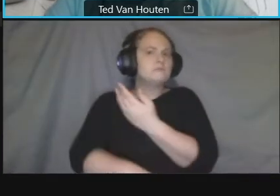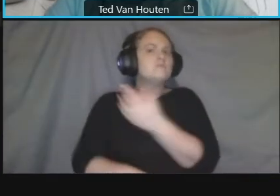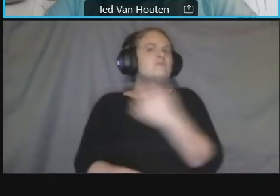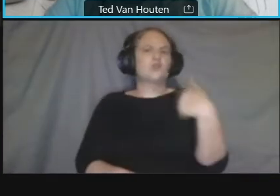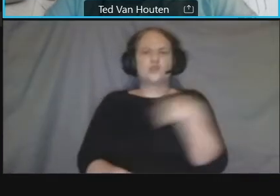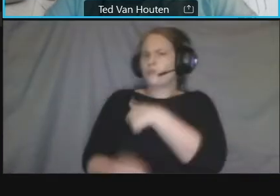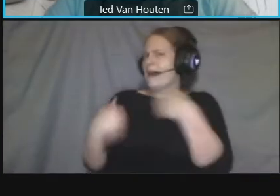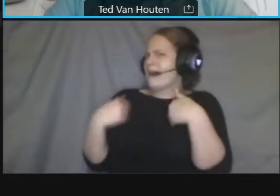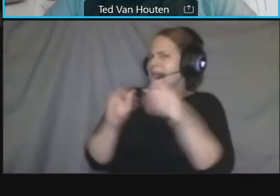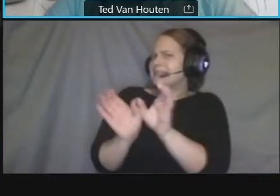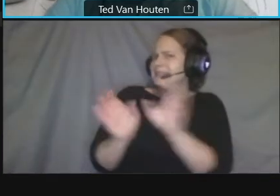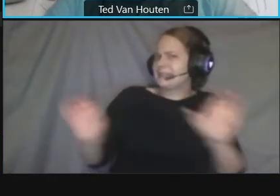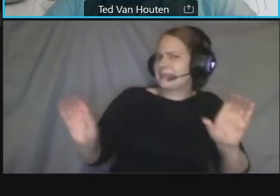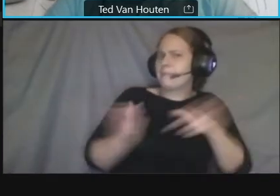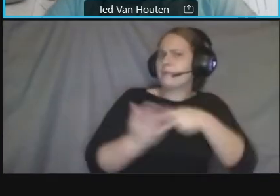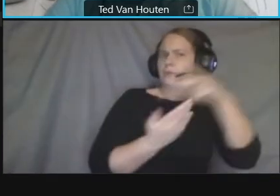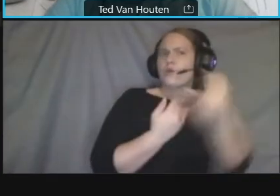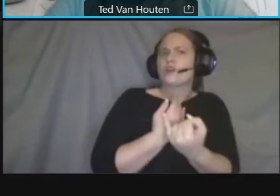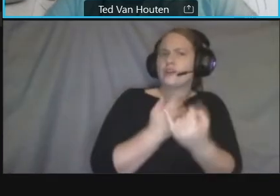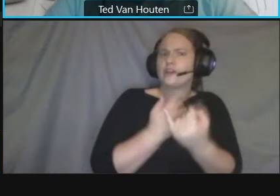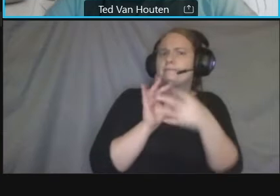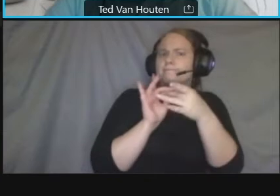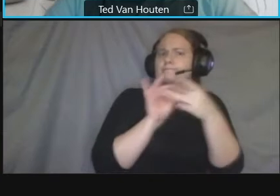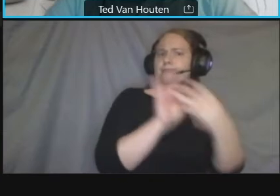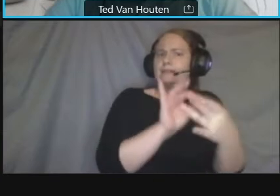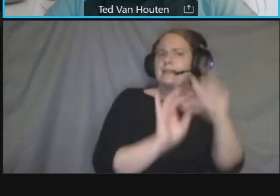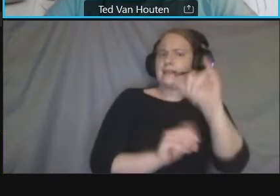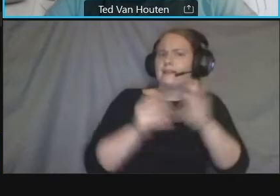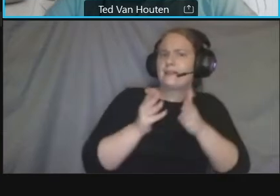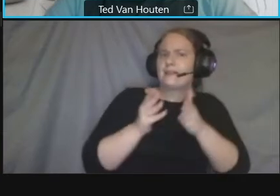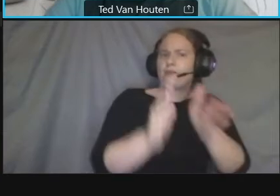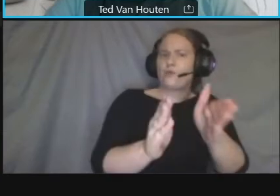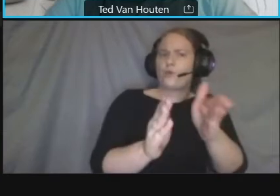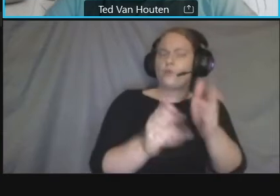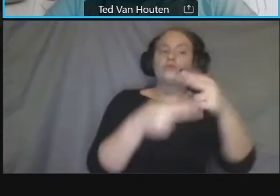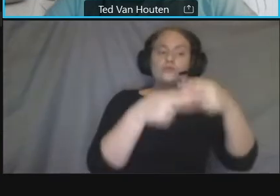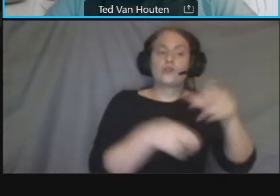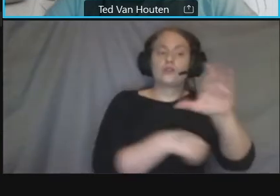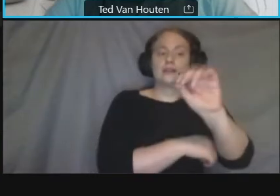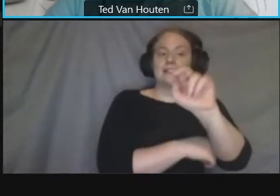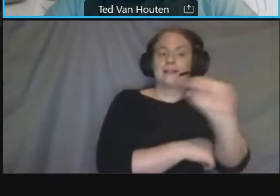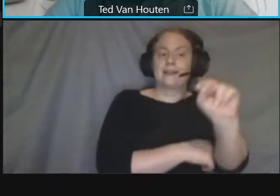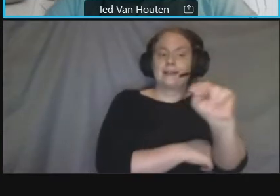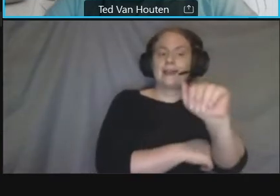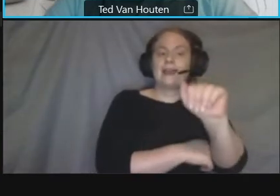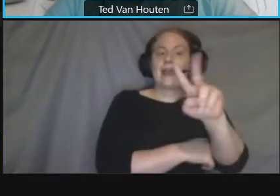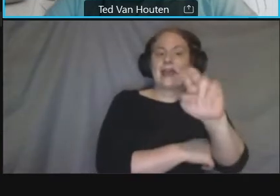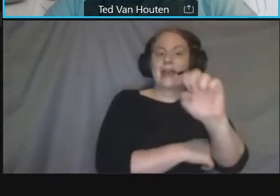may know about which is the connecticut avenue reversible lane project that also is looking at